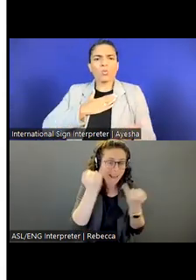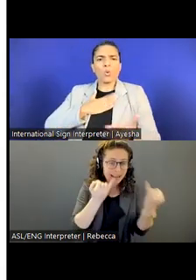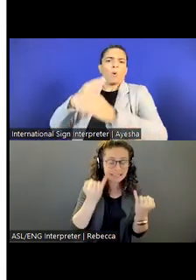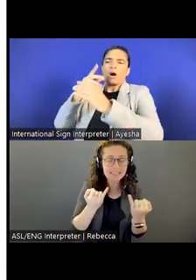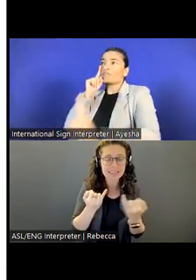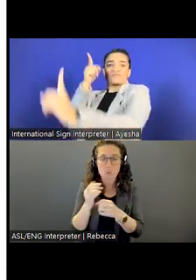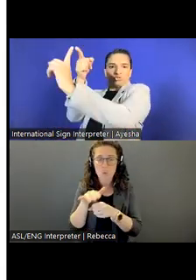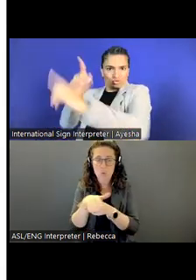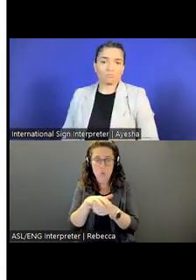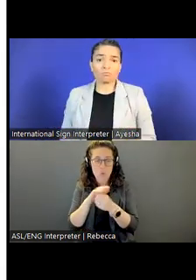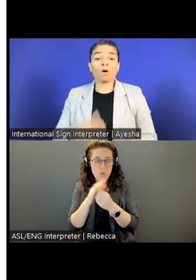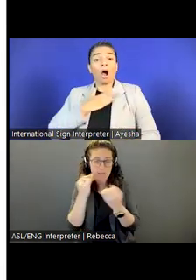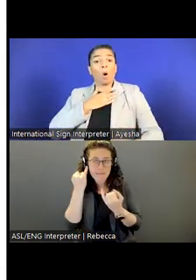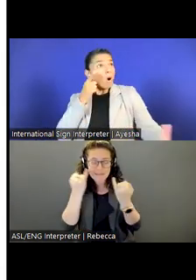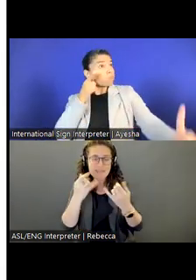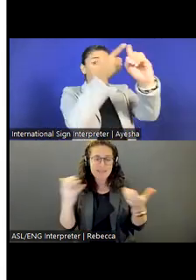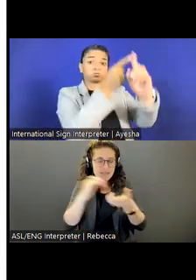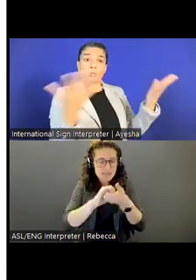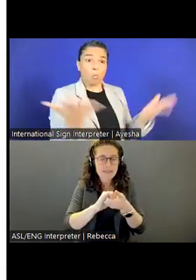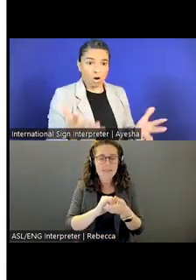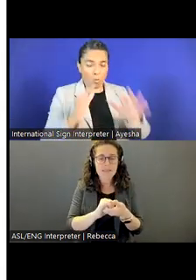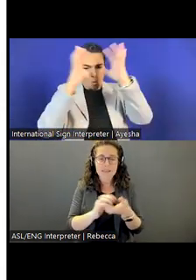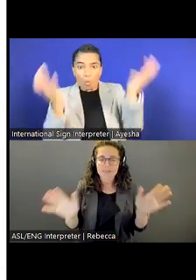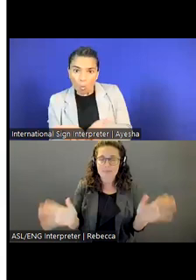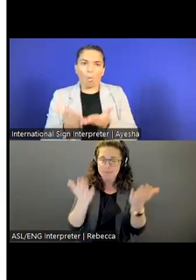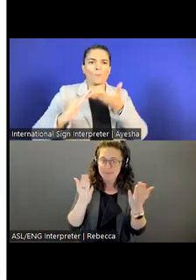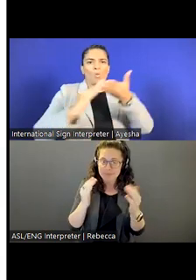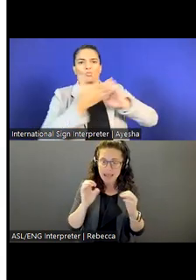to save lives, advance equity, and secure strong futures.